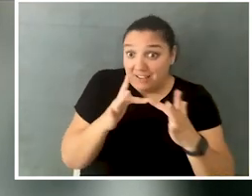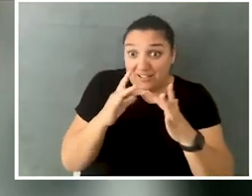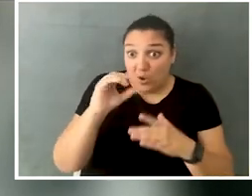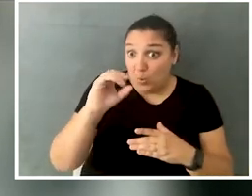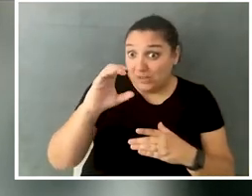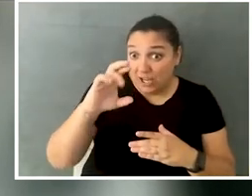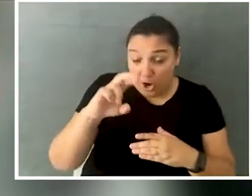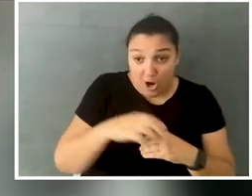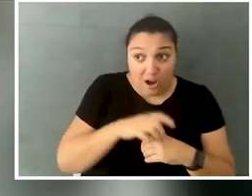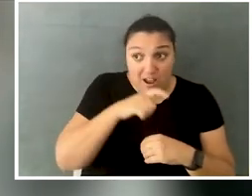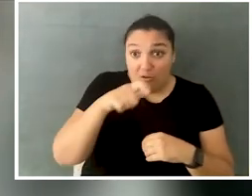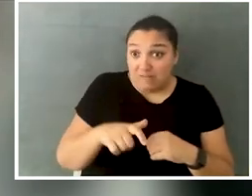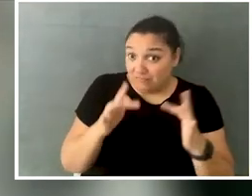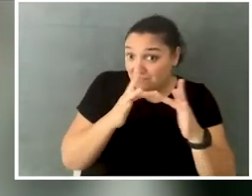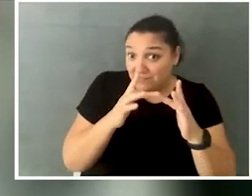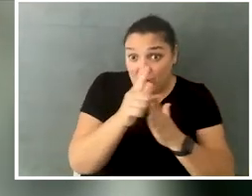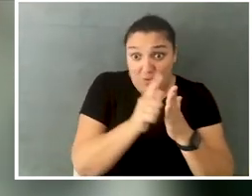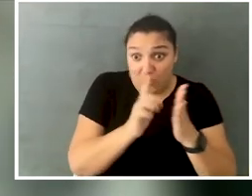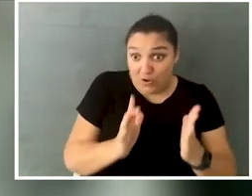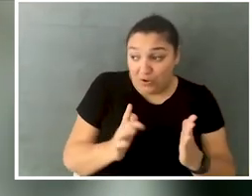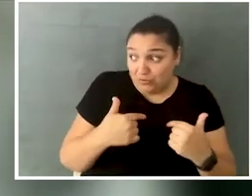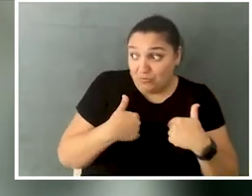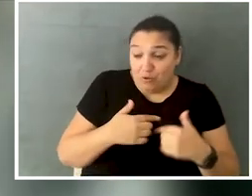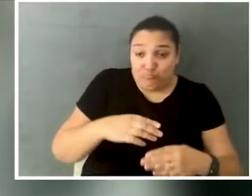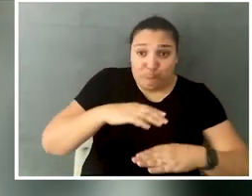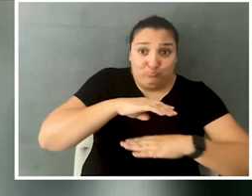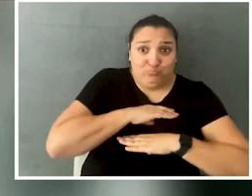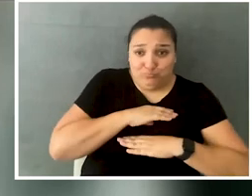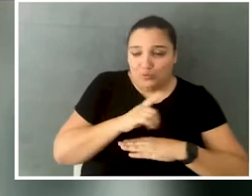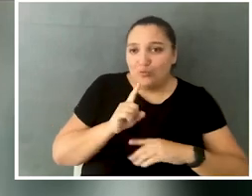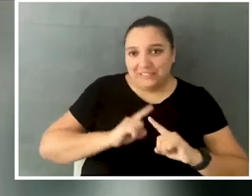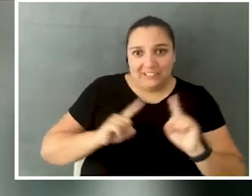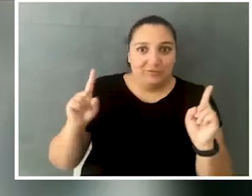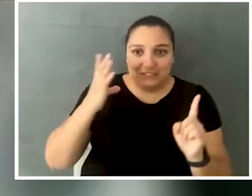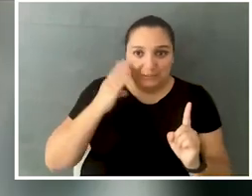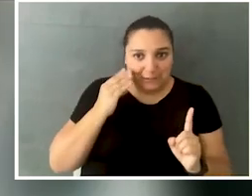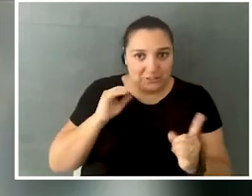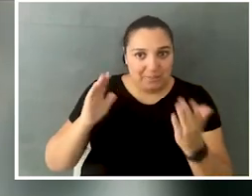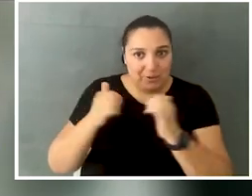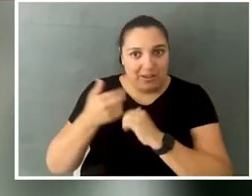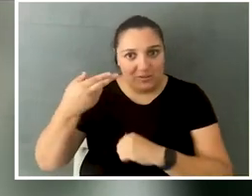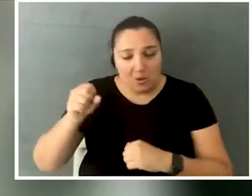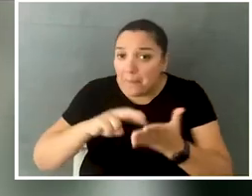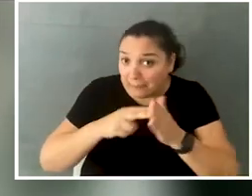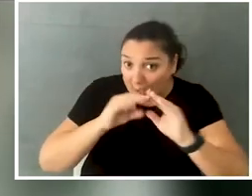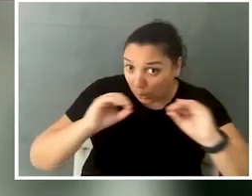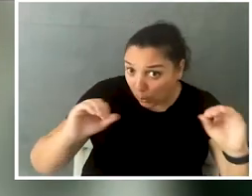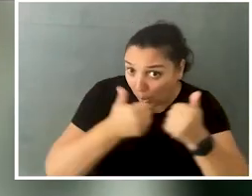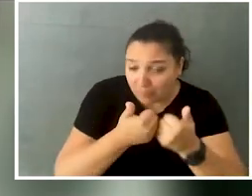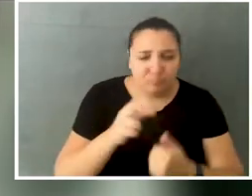So, like, it was a very different experience for me there than it was then. That's not to say there weren't any challenges,